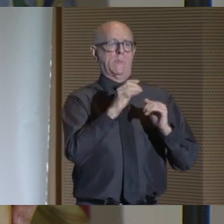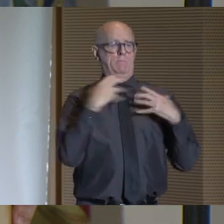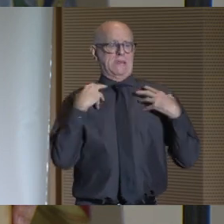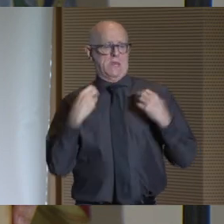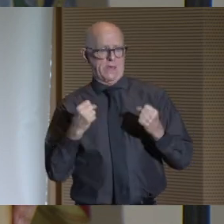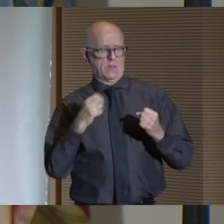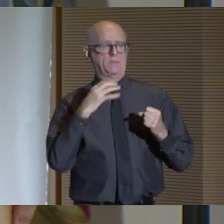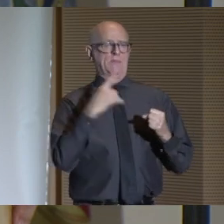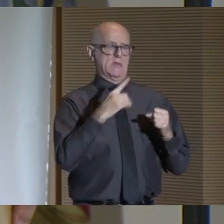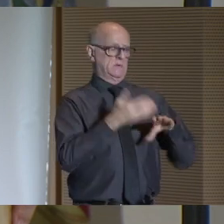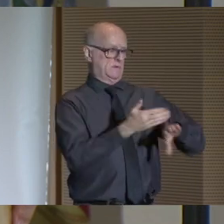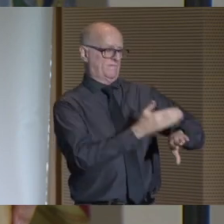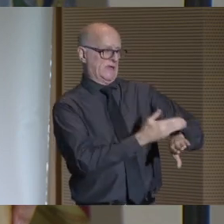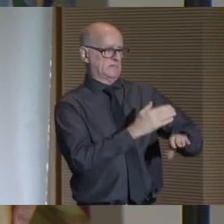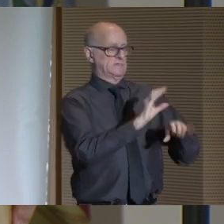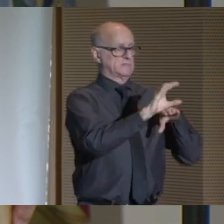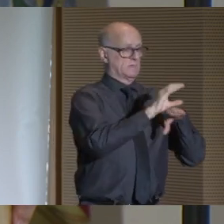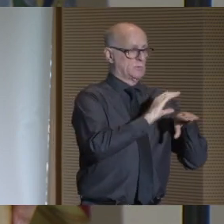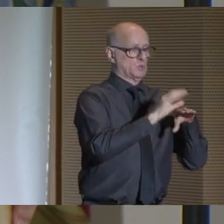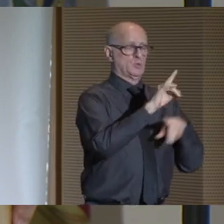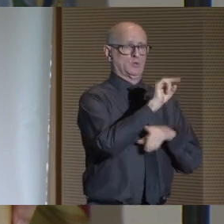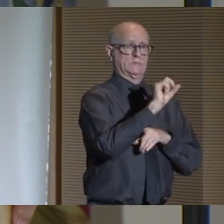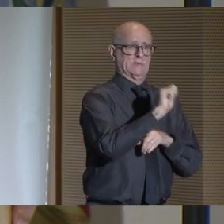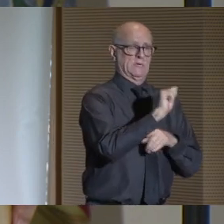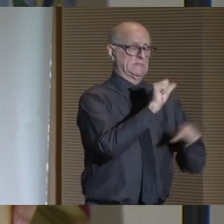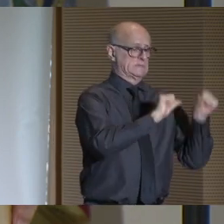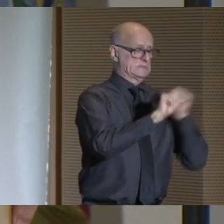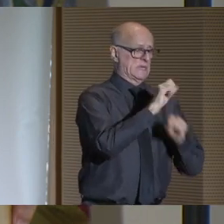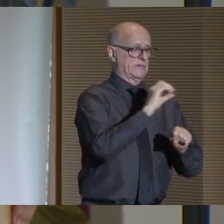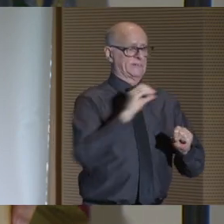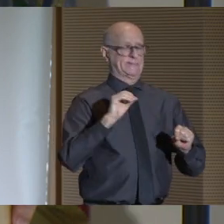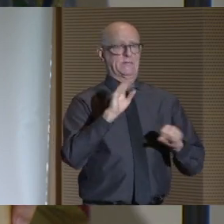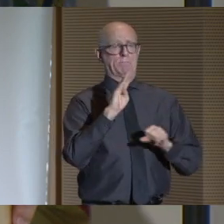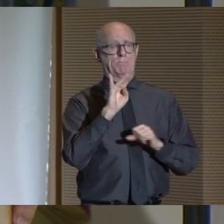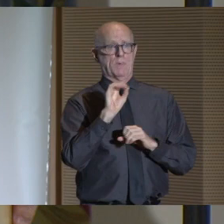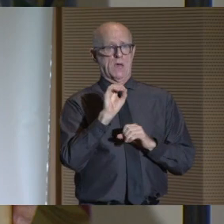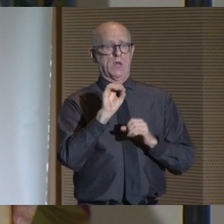and pursuing advances in computer and data science and biomedical engineering,